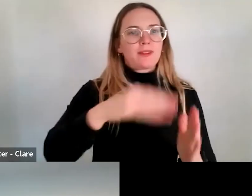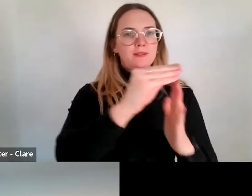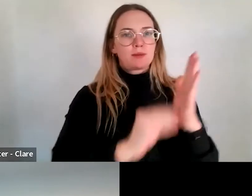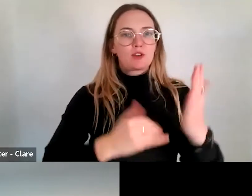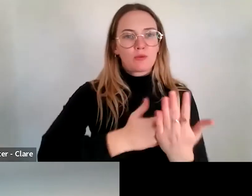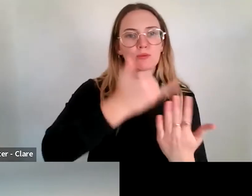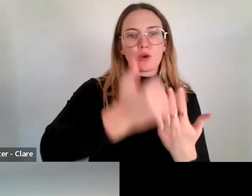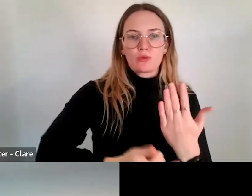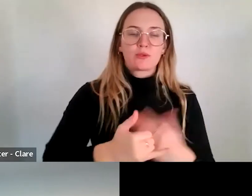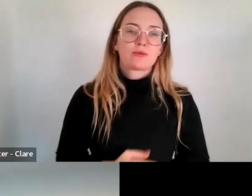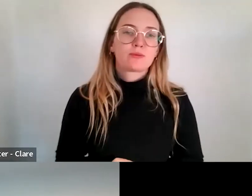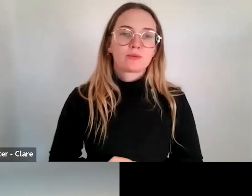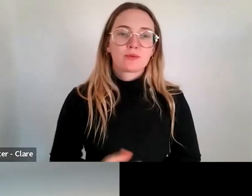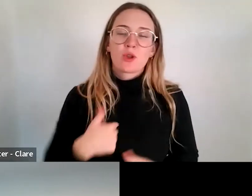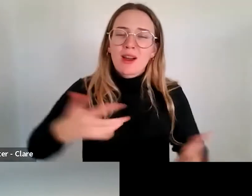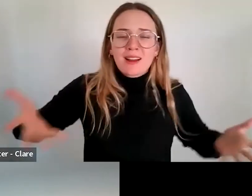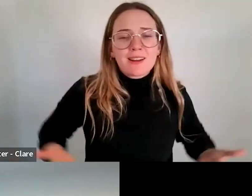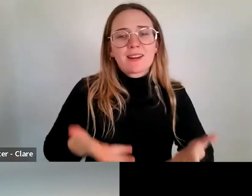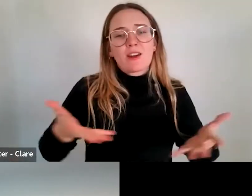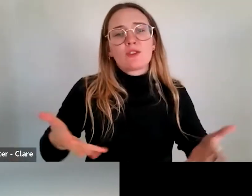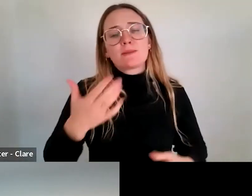So I really would encourage everyone to think about, you